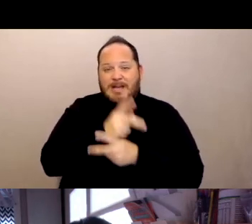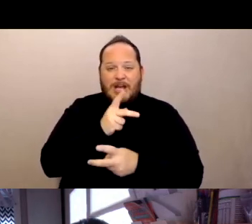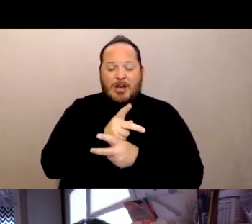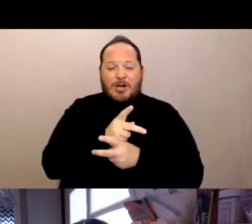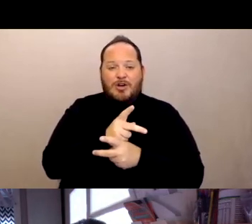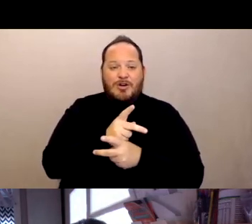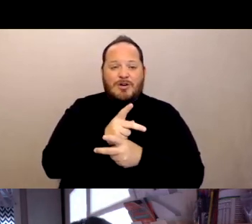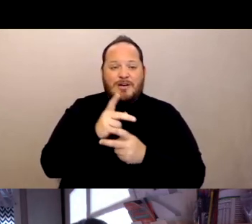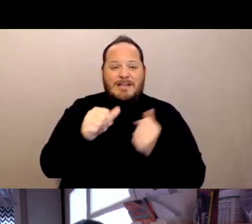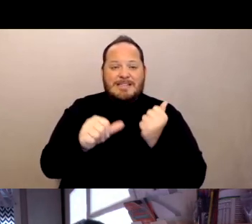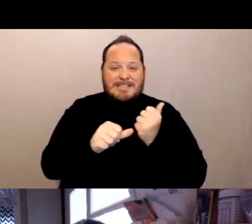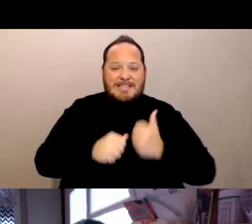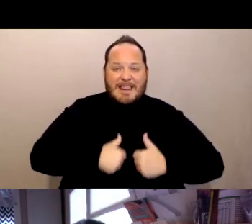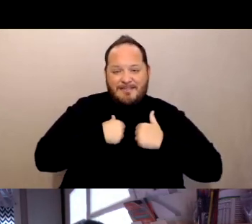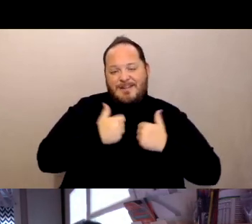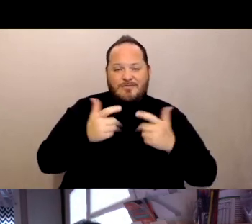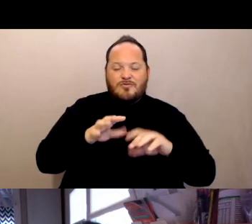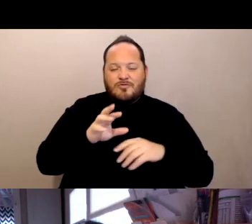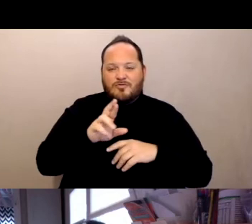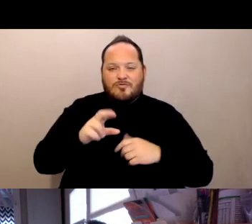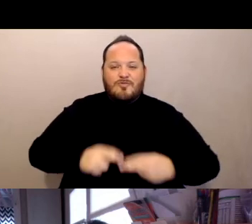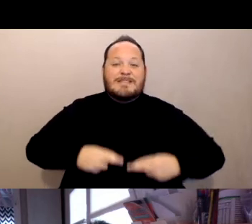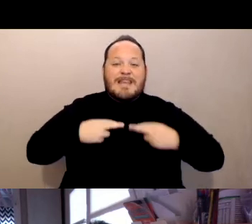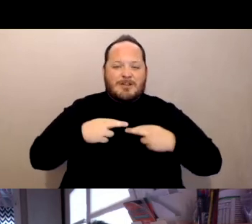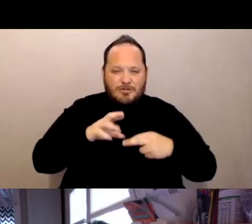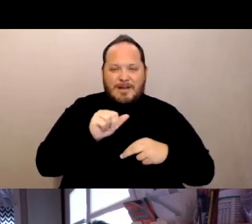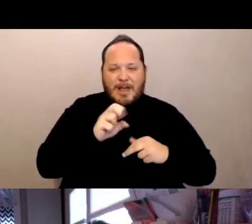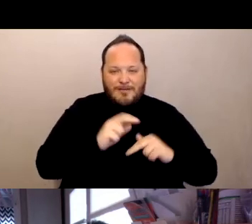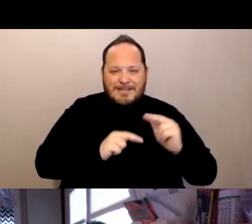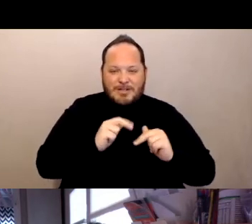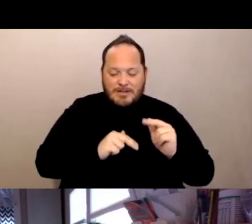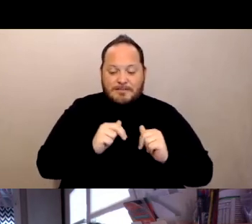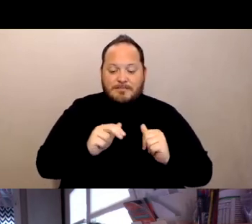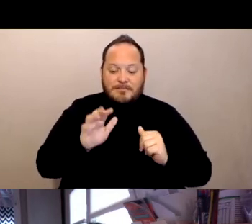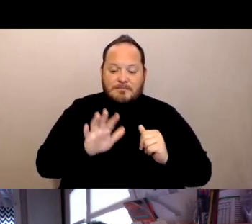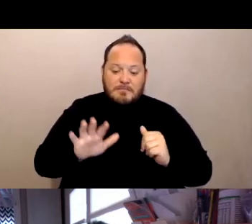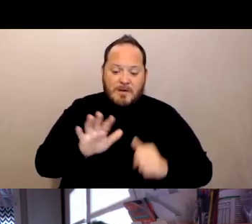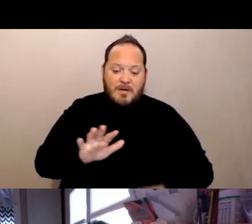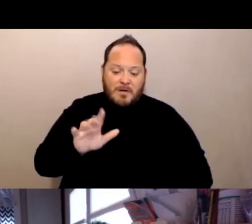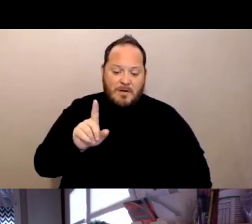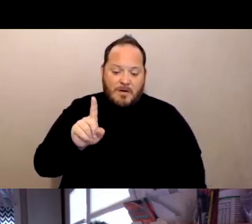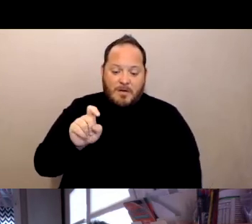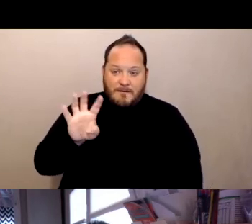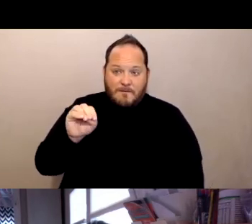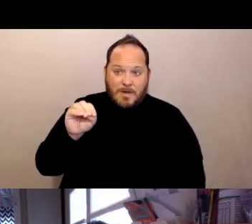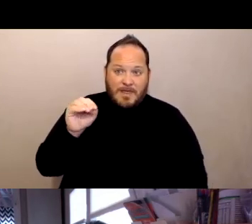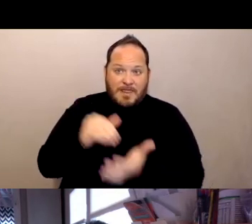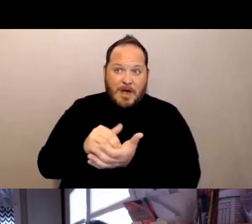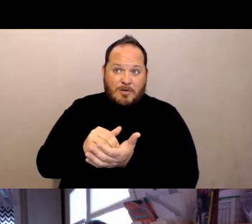for the elderly of those 140,000 residents approximately only 109 had an active case of COVID